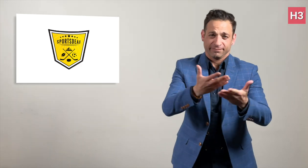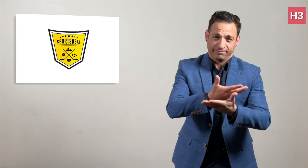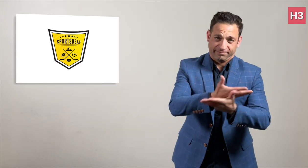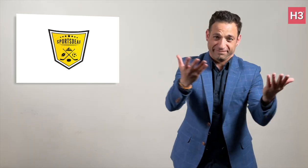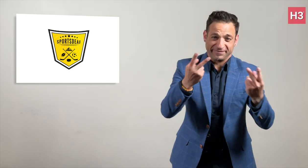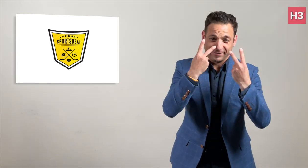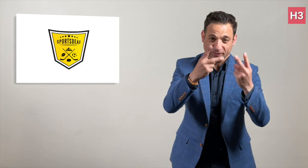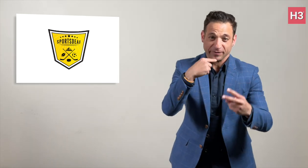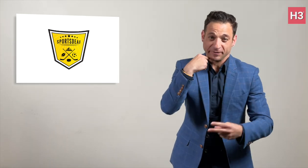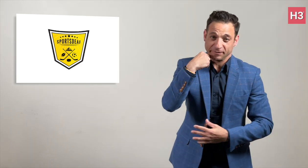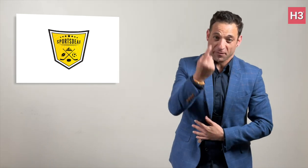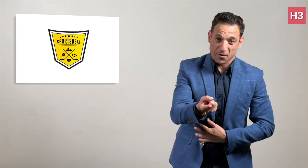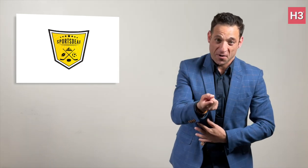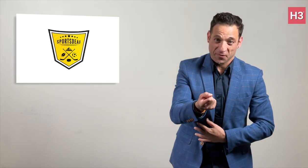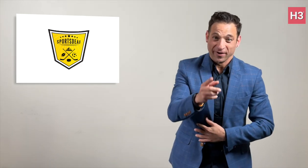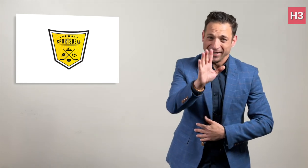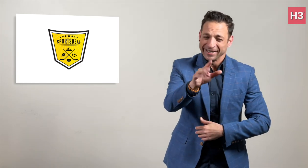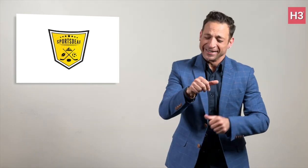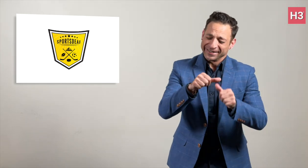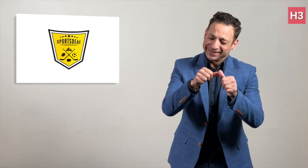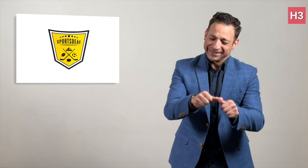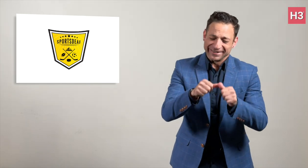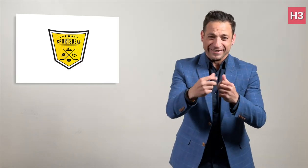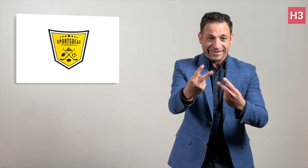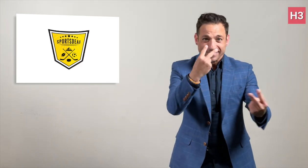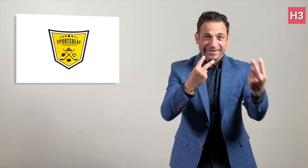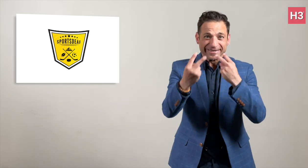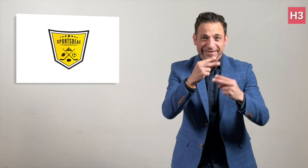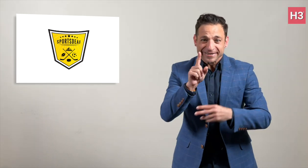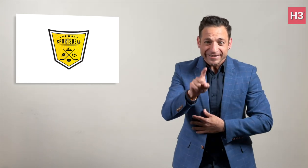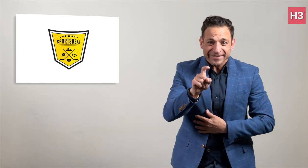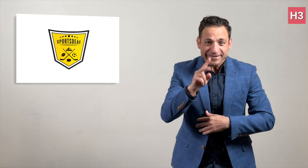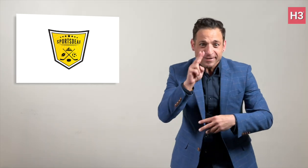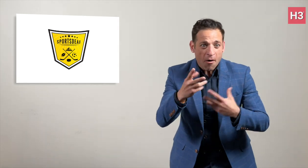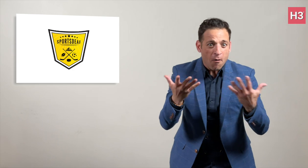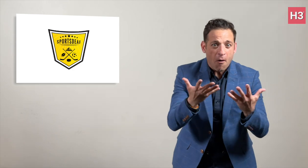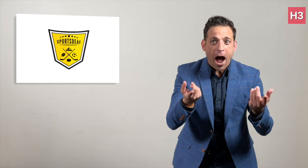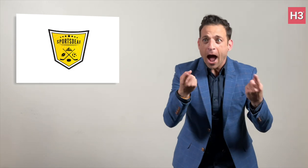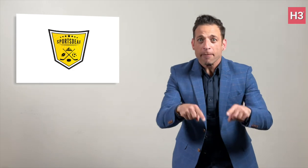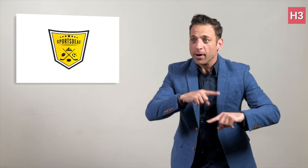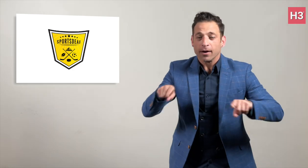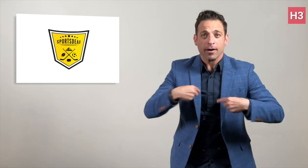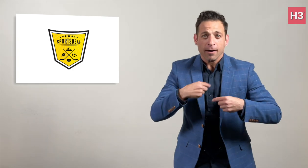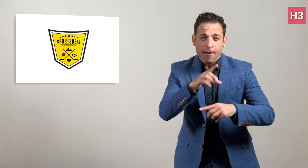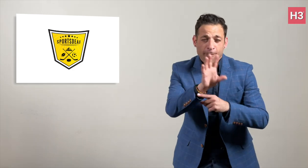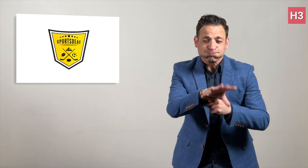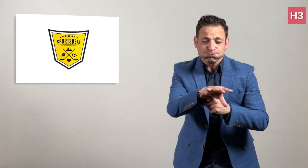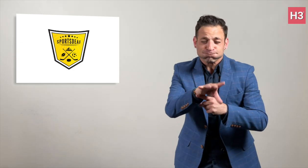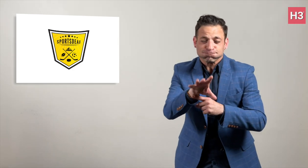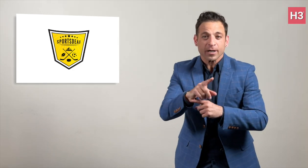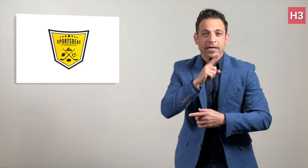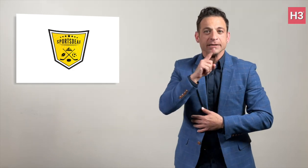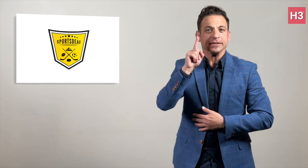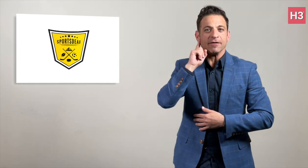See you tomorrow. and stay tuned for upcoming Deaflympics sports events.